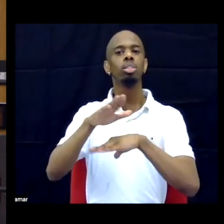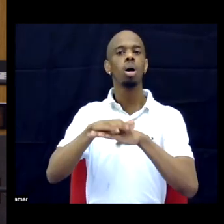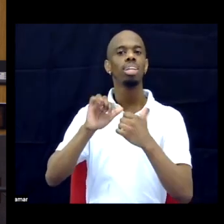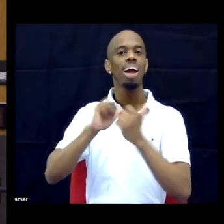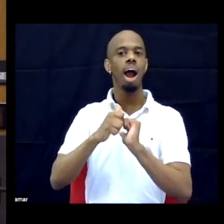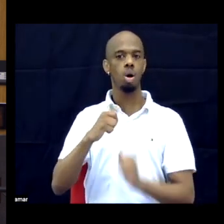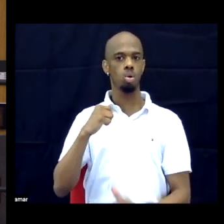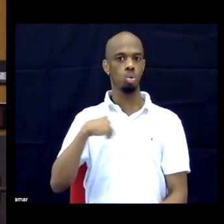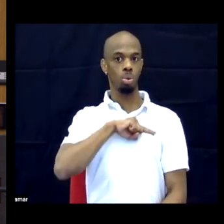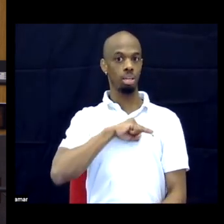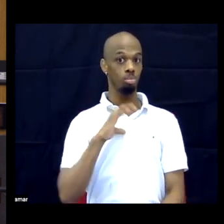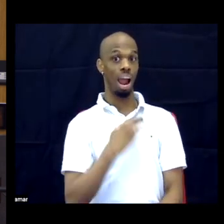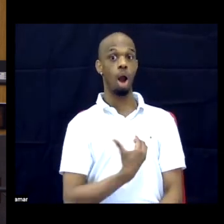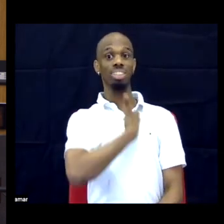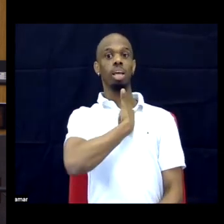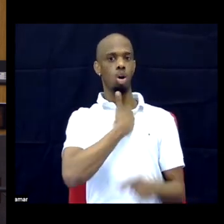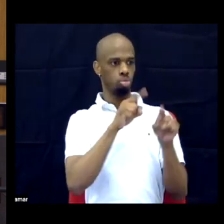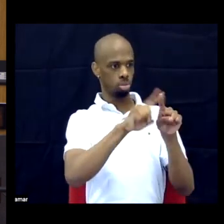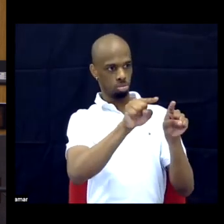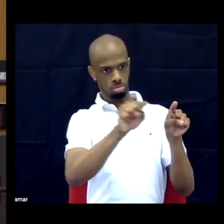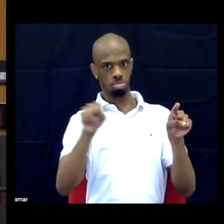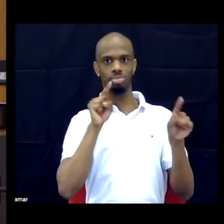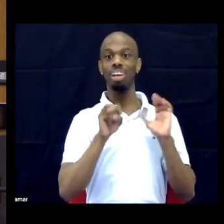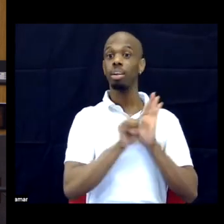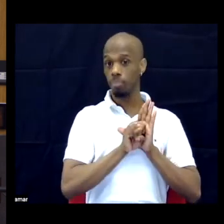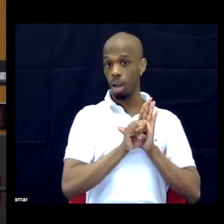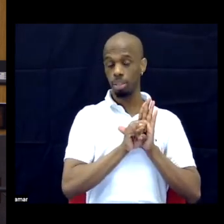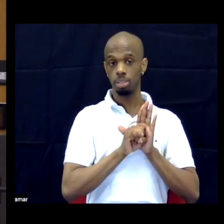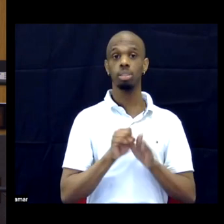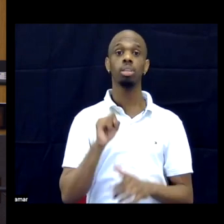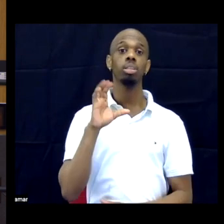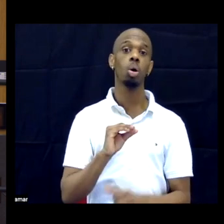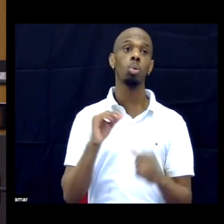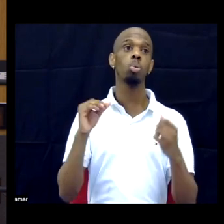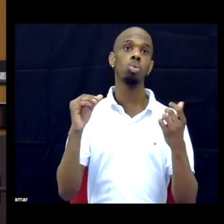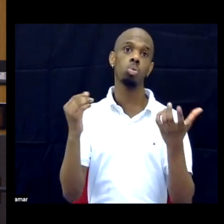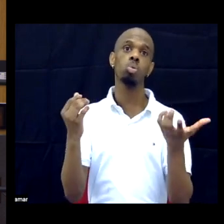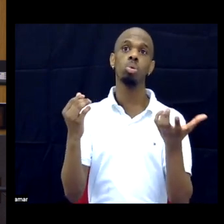There's some work by some disability studies folks about consciousness raising and how